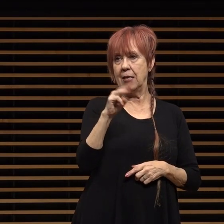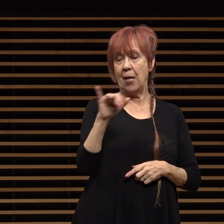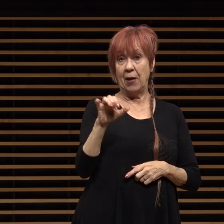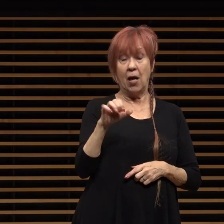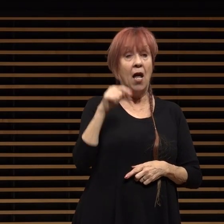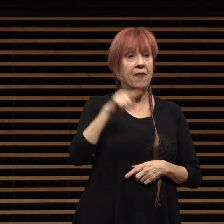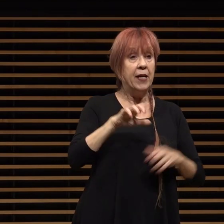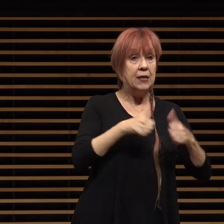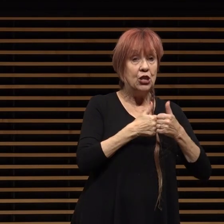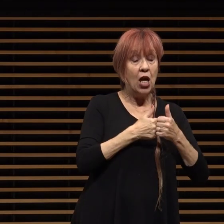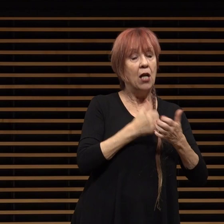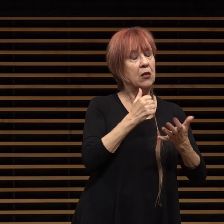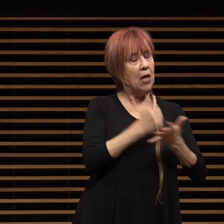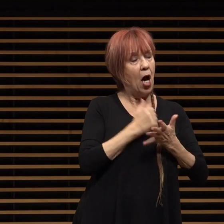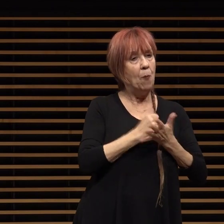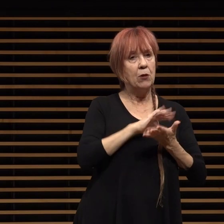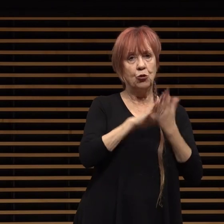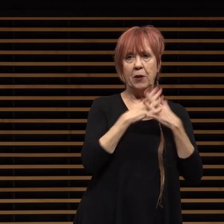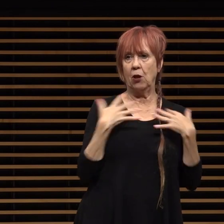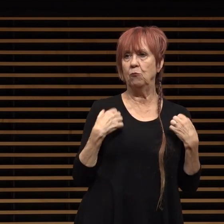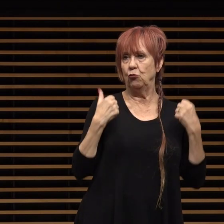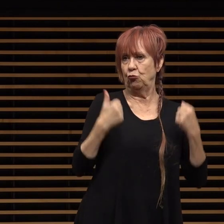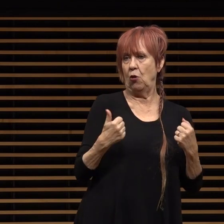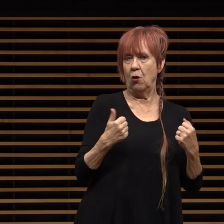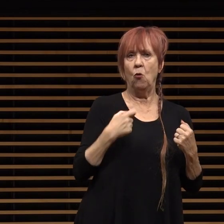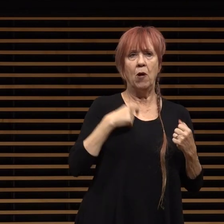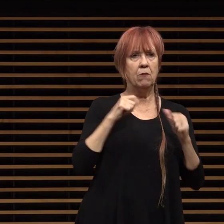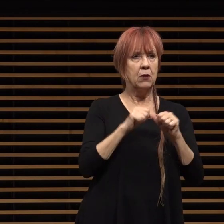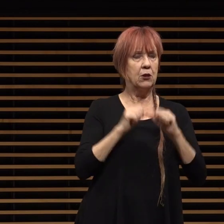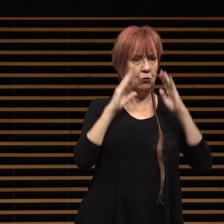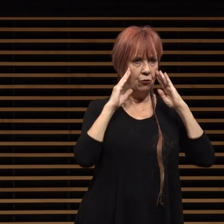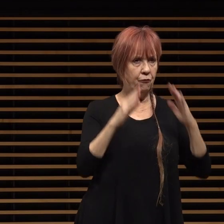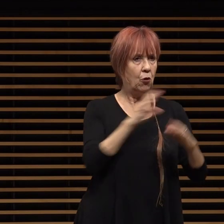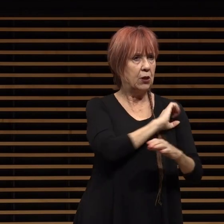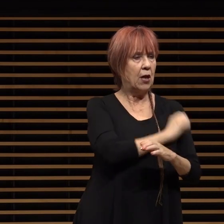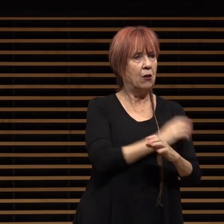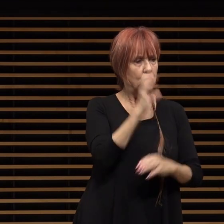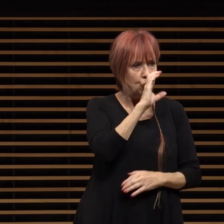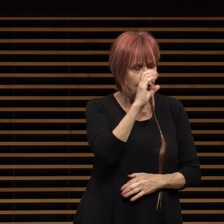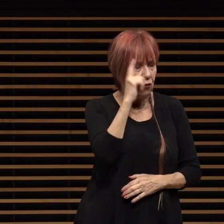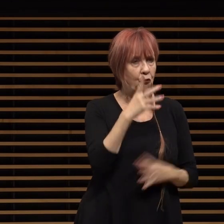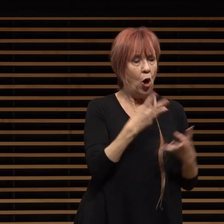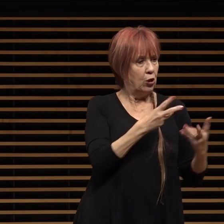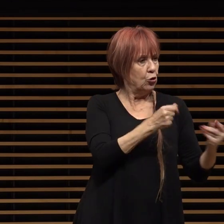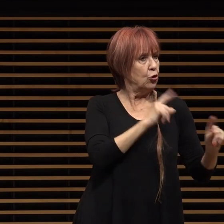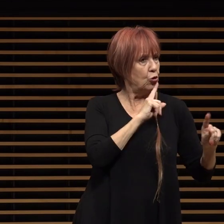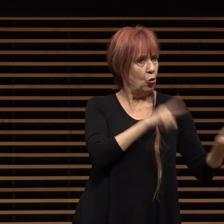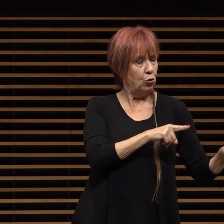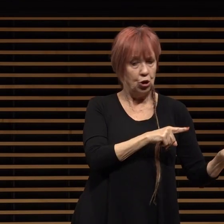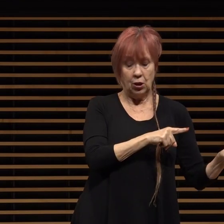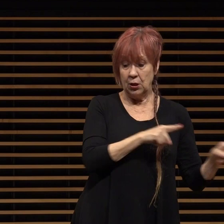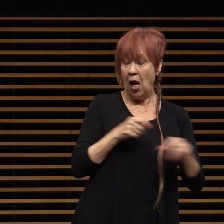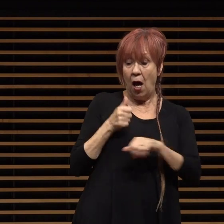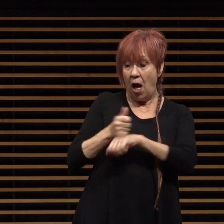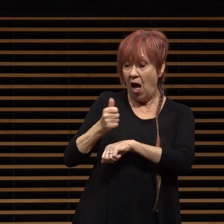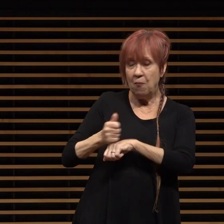community we must continue to focus our energy on seeking solutions while rejecting the